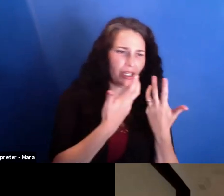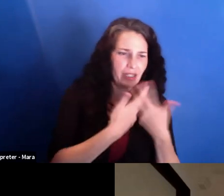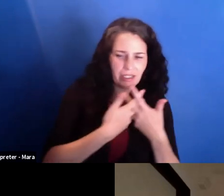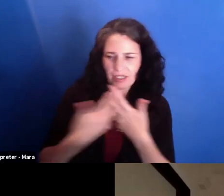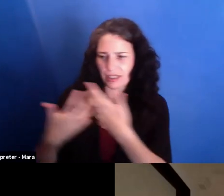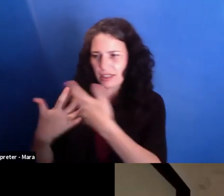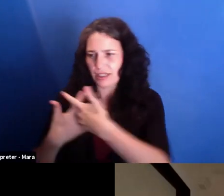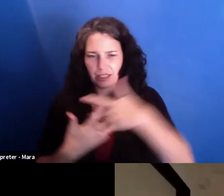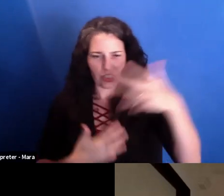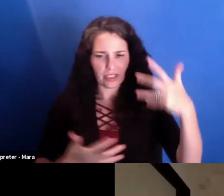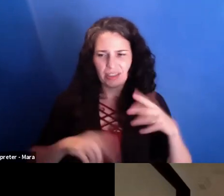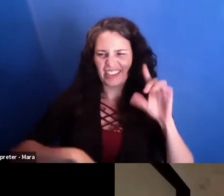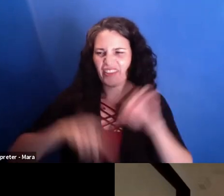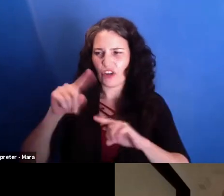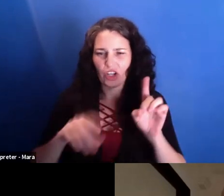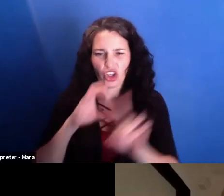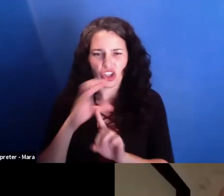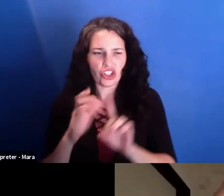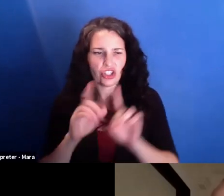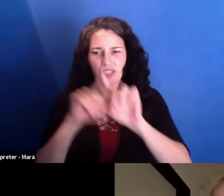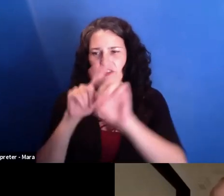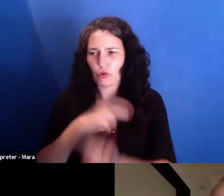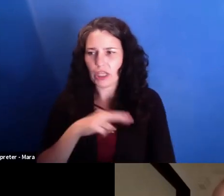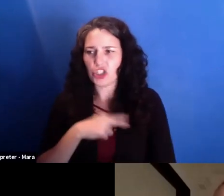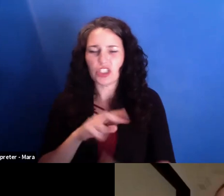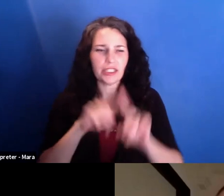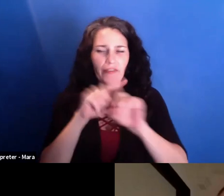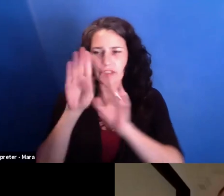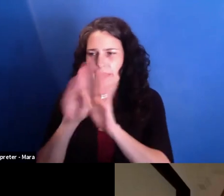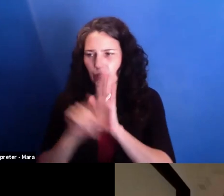and religious backgrounds. So we were not part of the society.